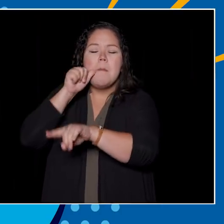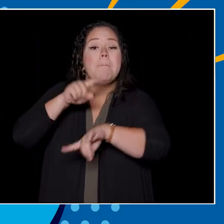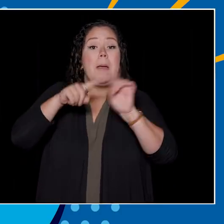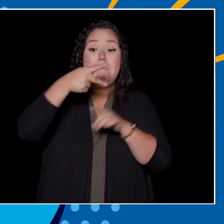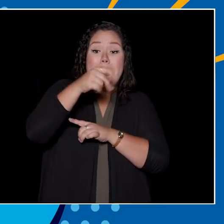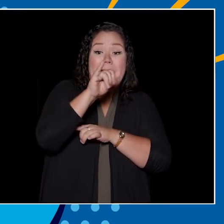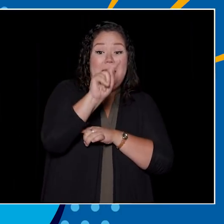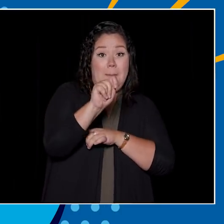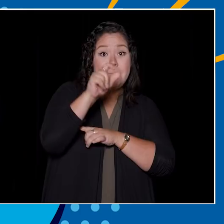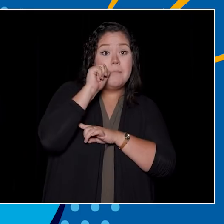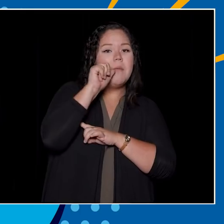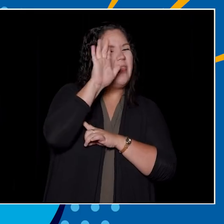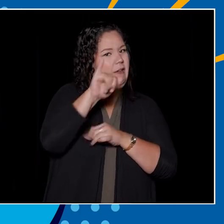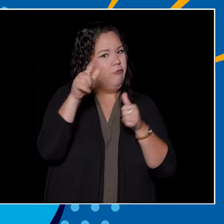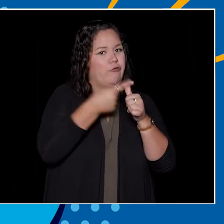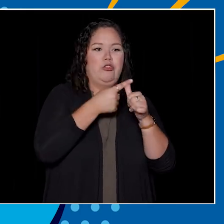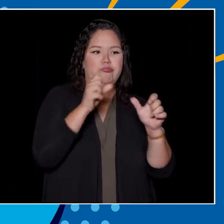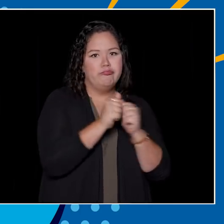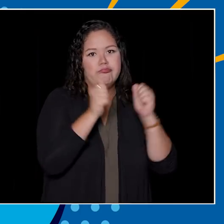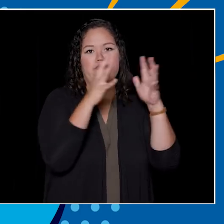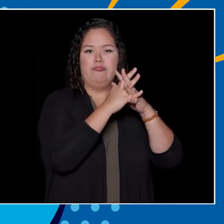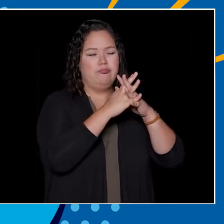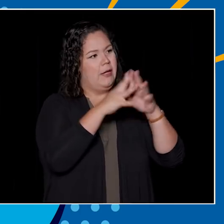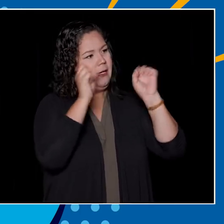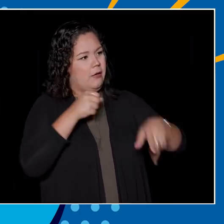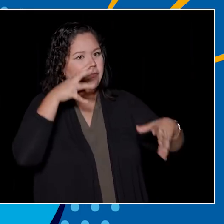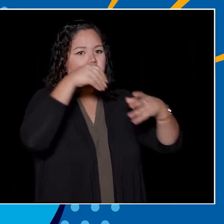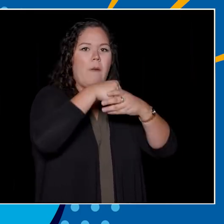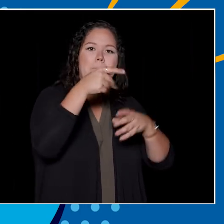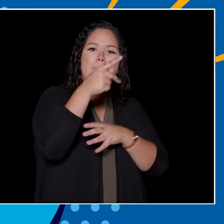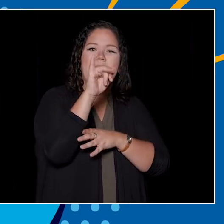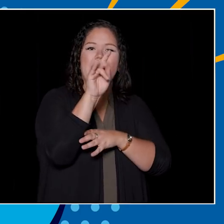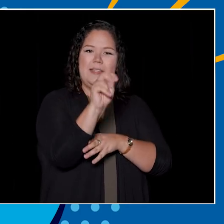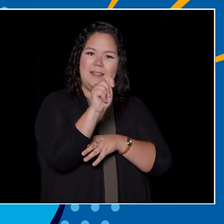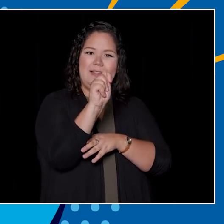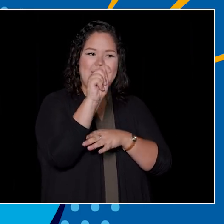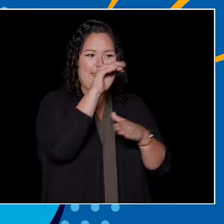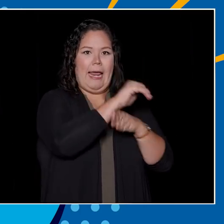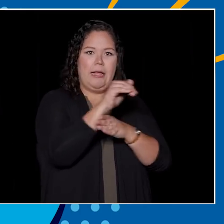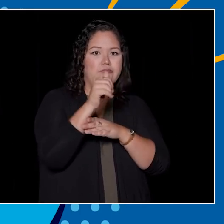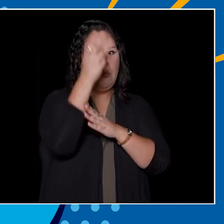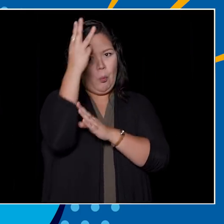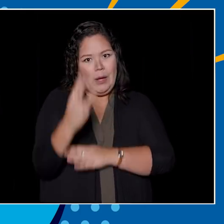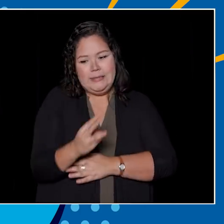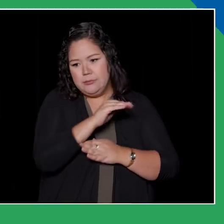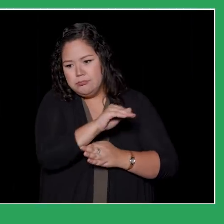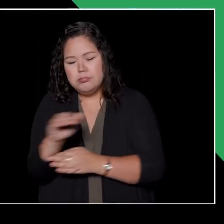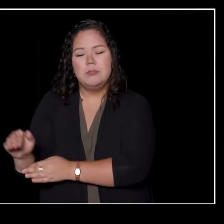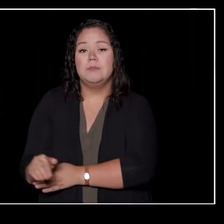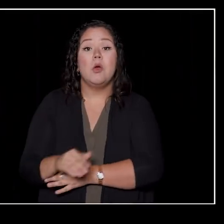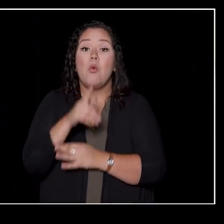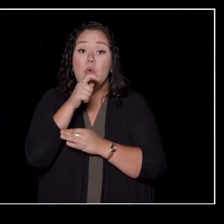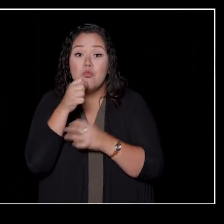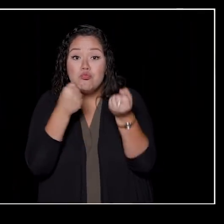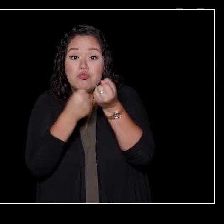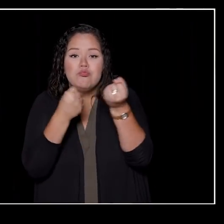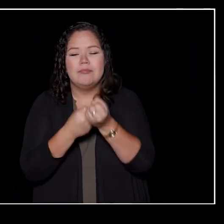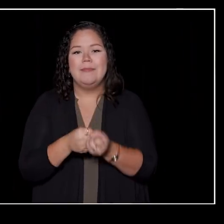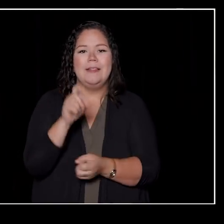but The Pit Pub was the first one. The place where you can take part in the traditional pit night every Wednesday night. The answer is B, David Suzuki.